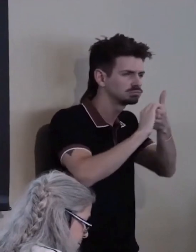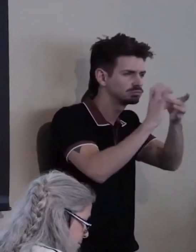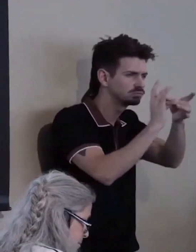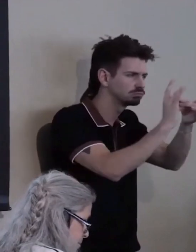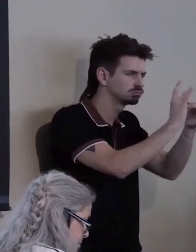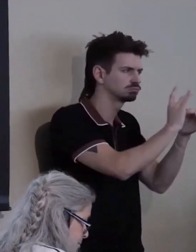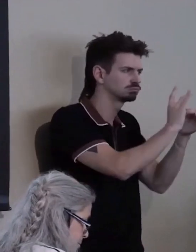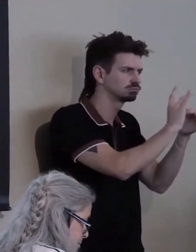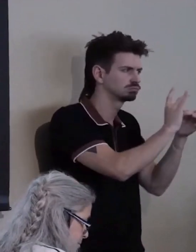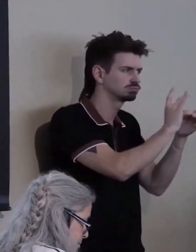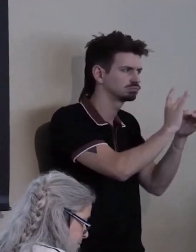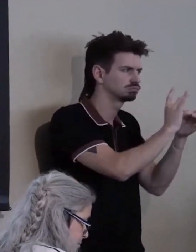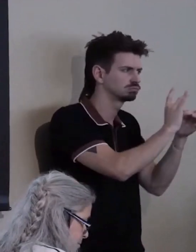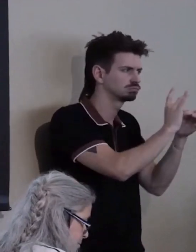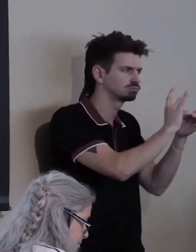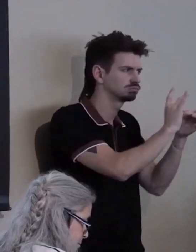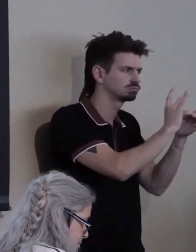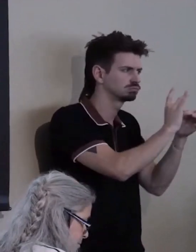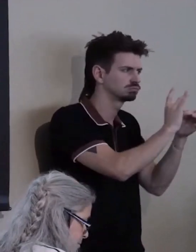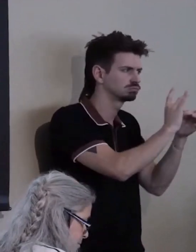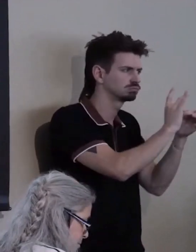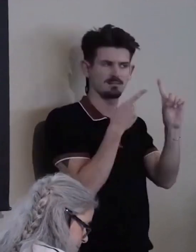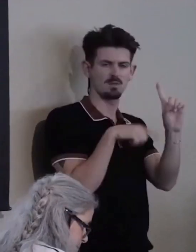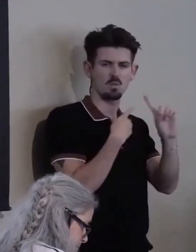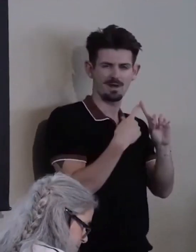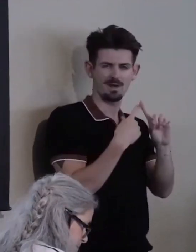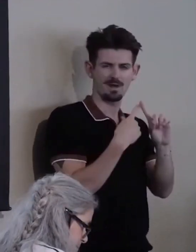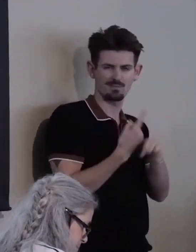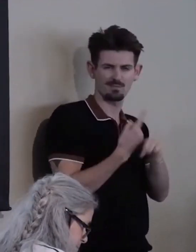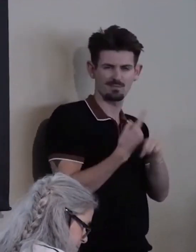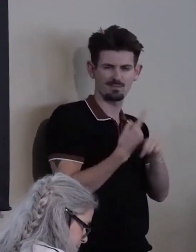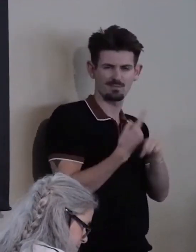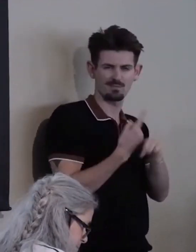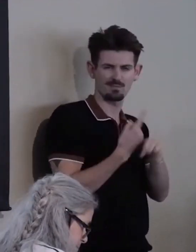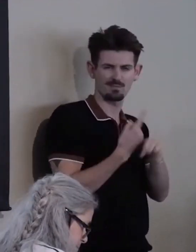when appropriate, but also to support single disability groups